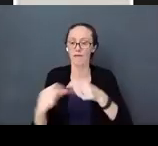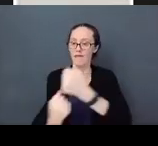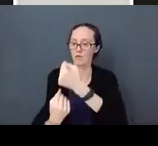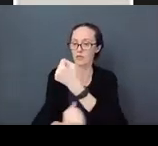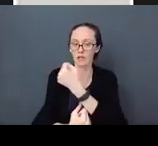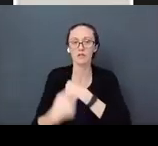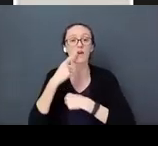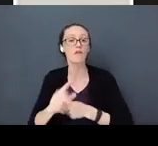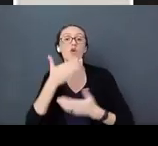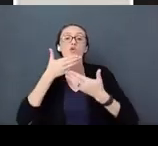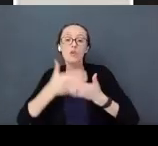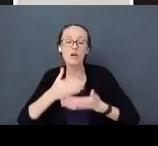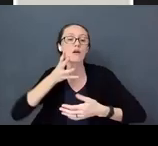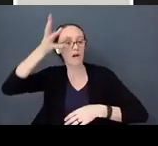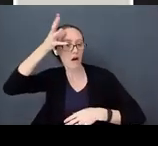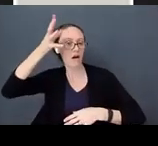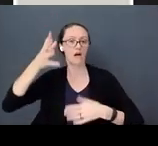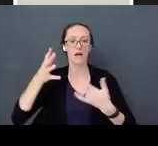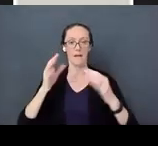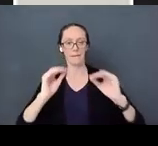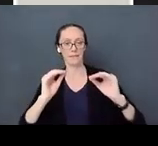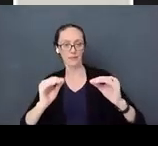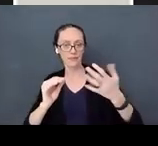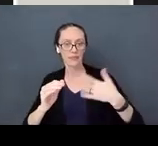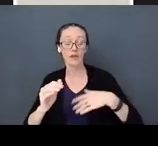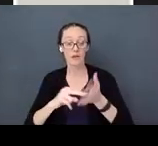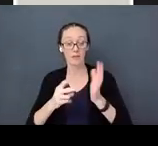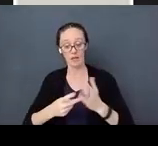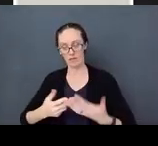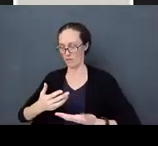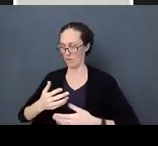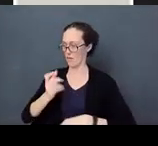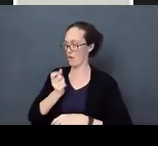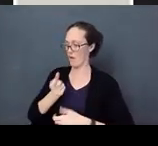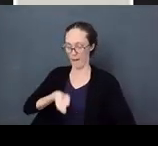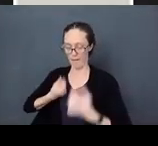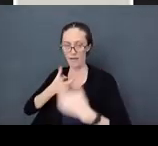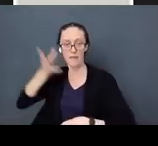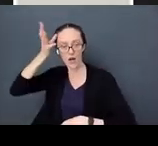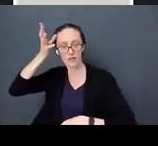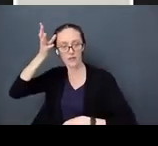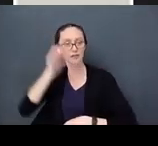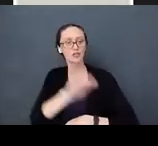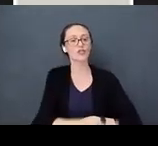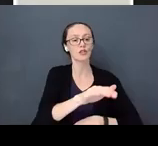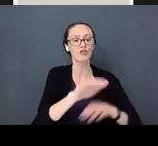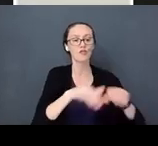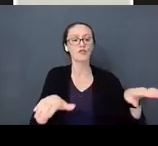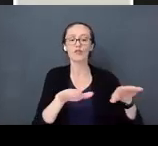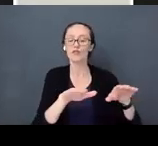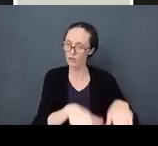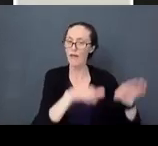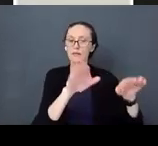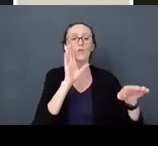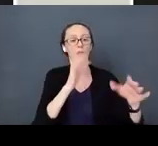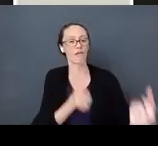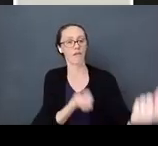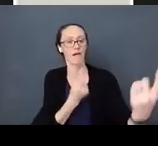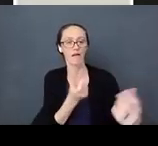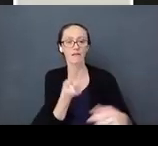Good empathic parents raise good empathic children. Recognizing what those emotions are